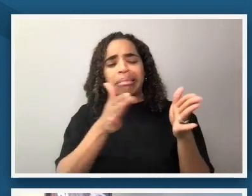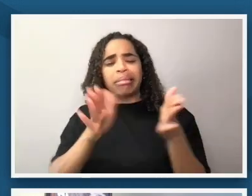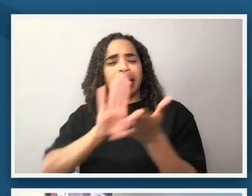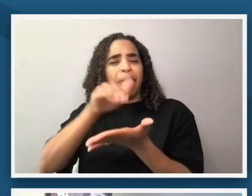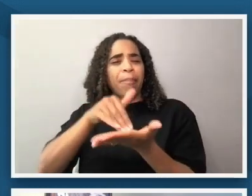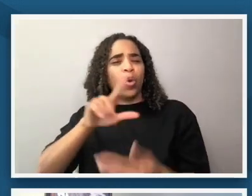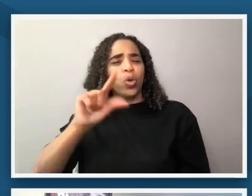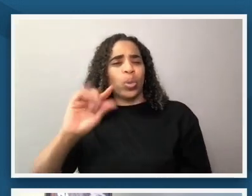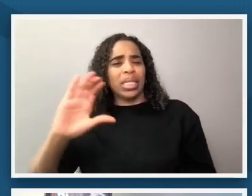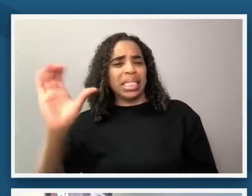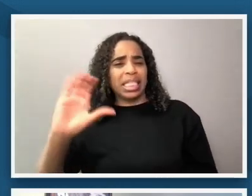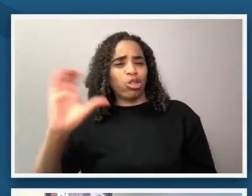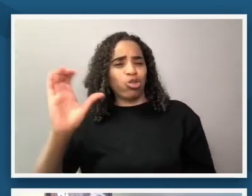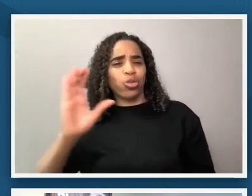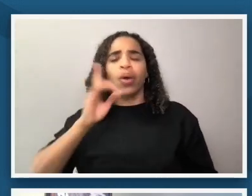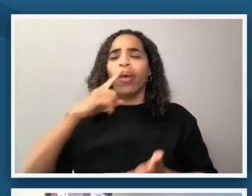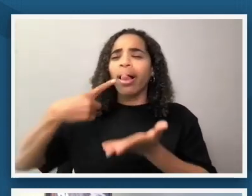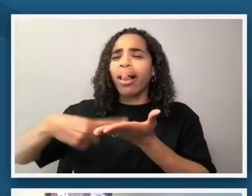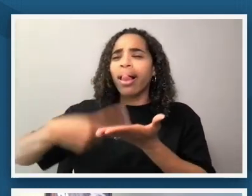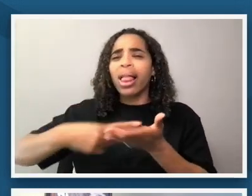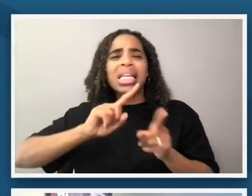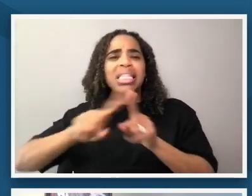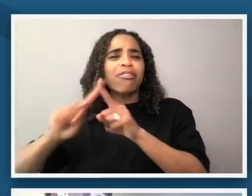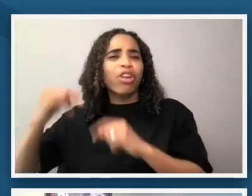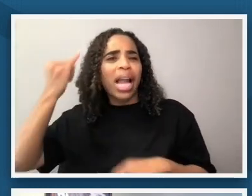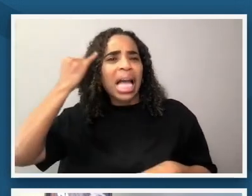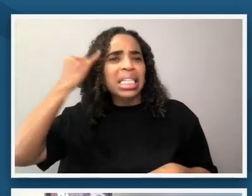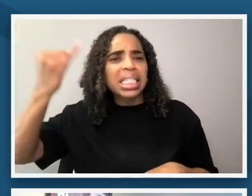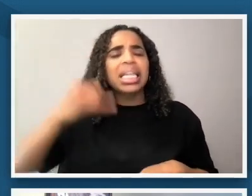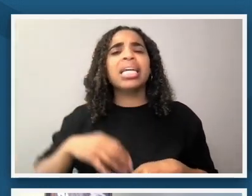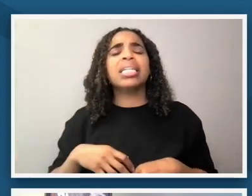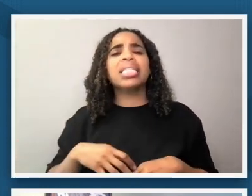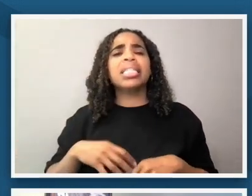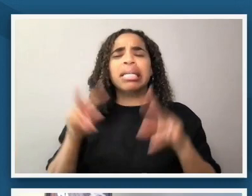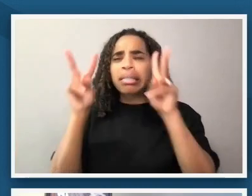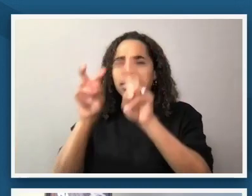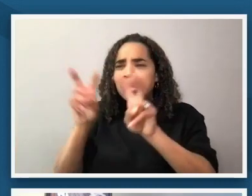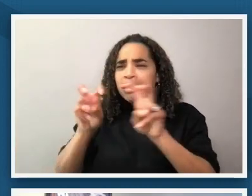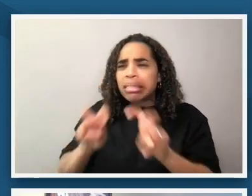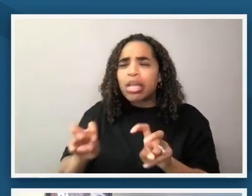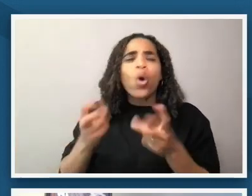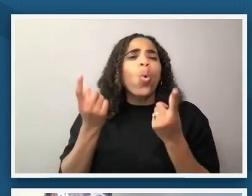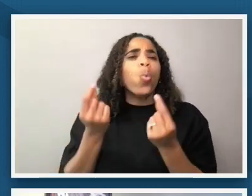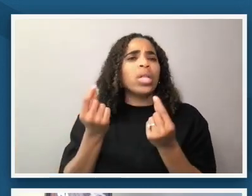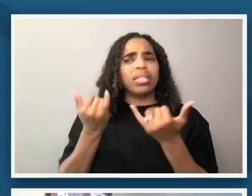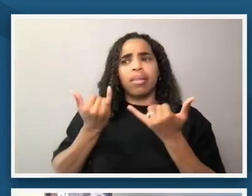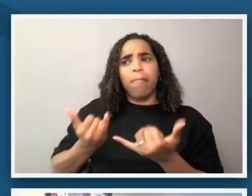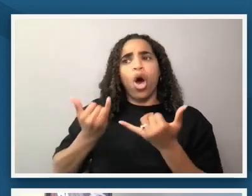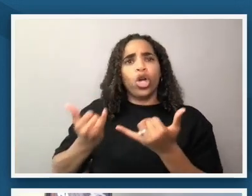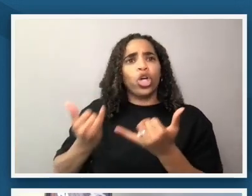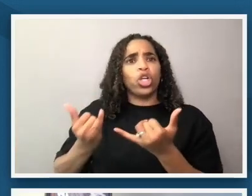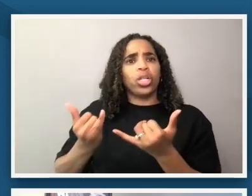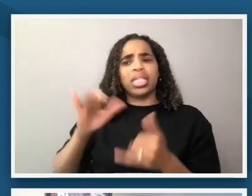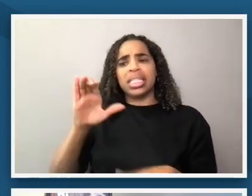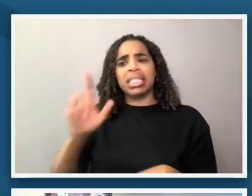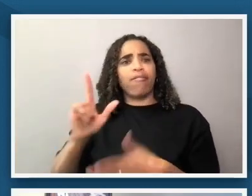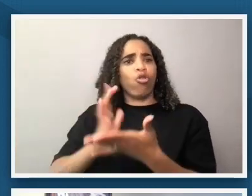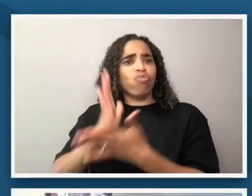with this arc of ideas we've been discussing and take a look at the modern civil rights movement